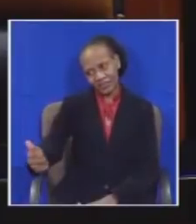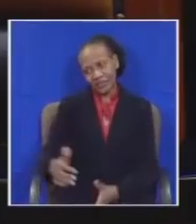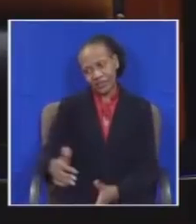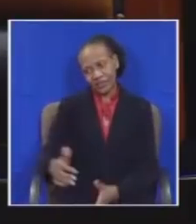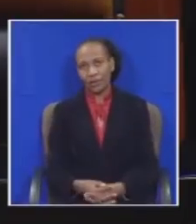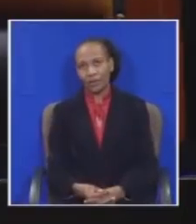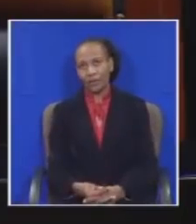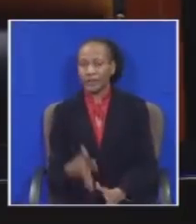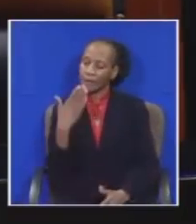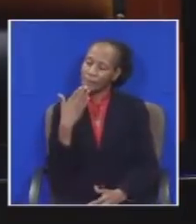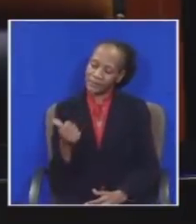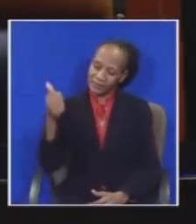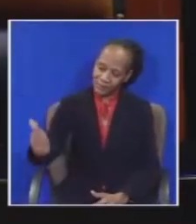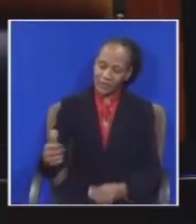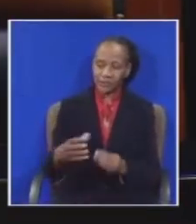but Horrible speaker it was a valid question... Please take a seat honorable Cater